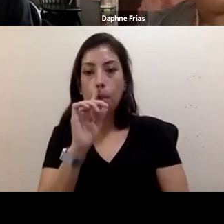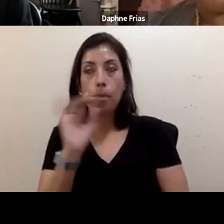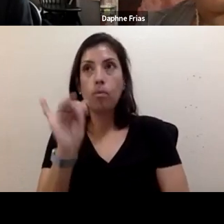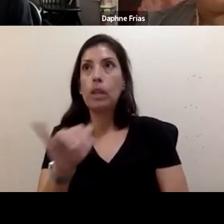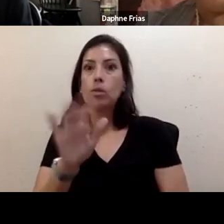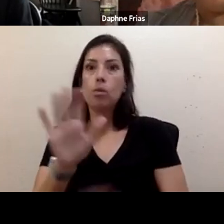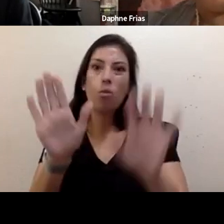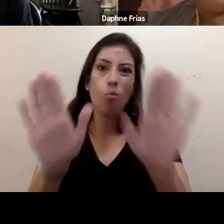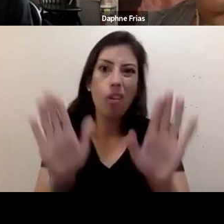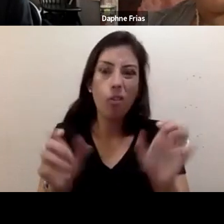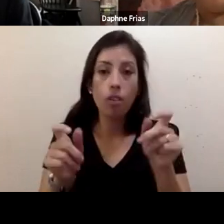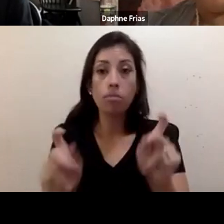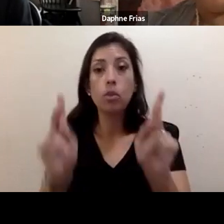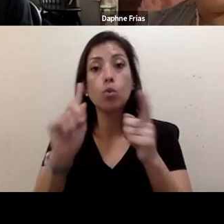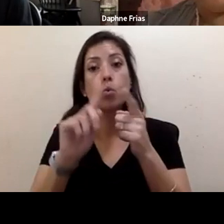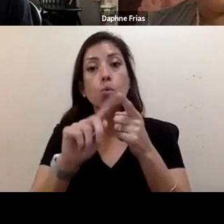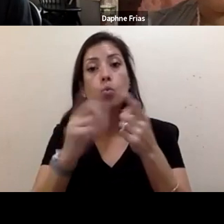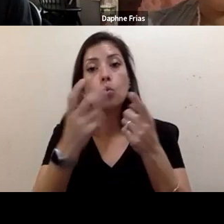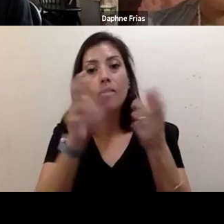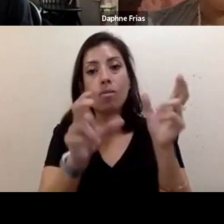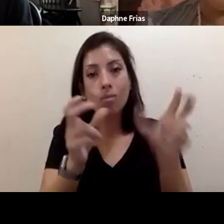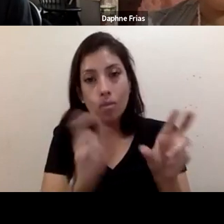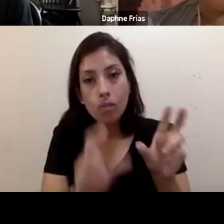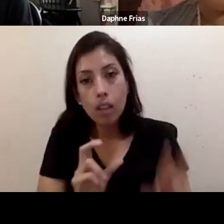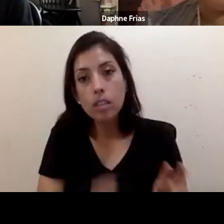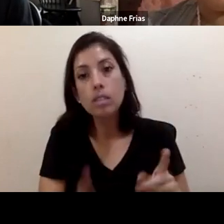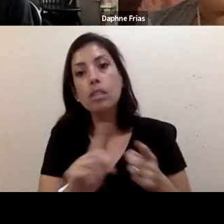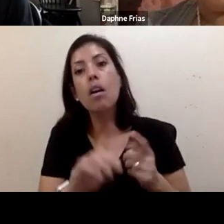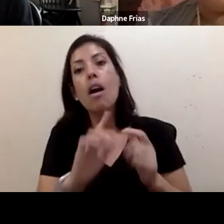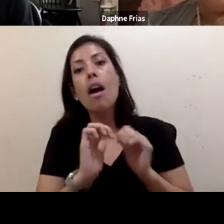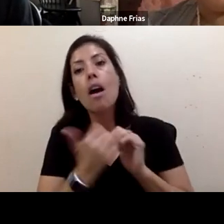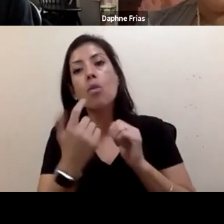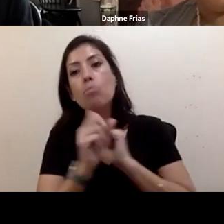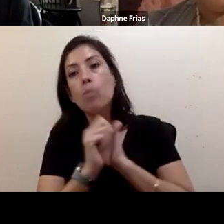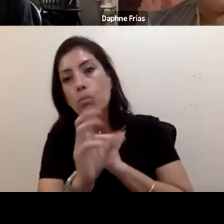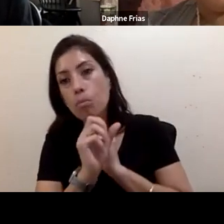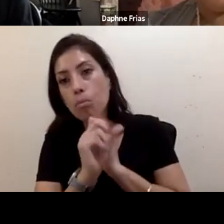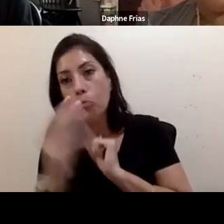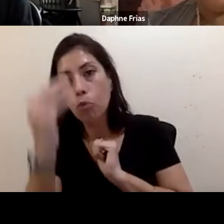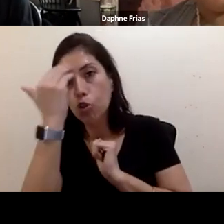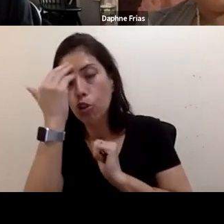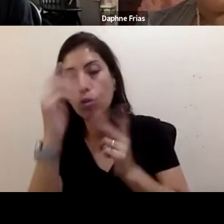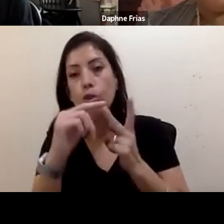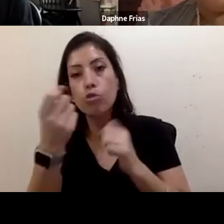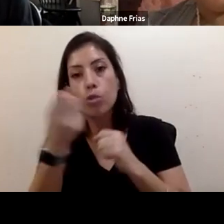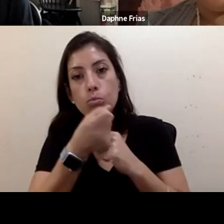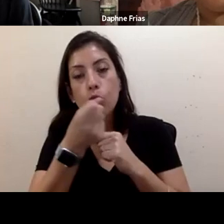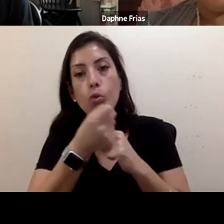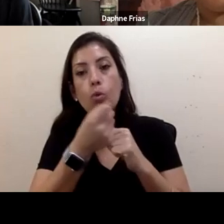also to invest on promoting knowledge, supporting organizations to build better advocacy strategies,